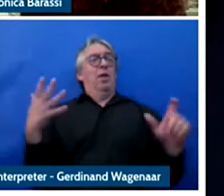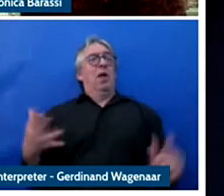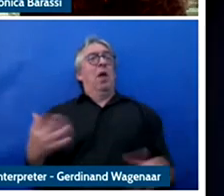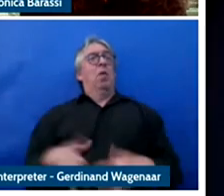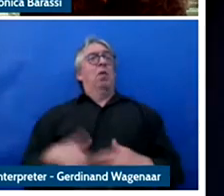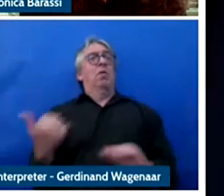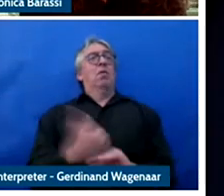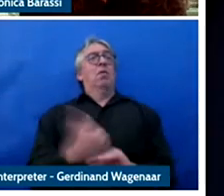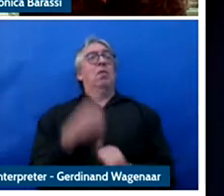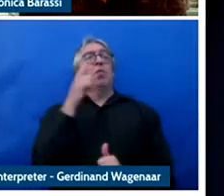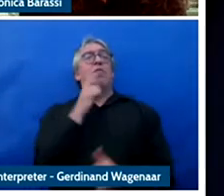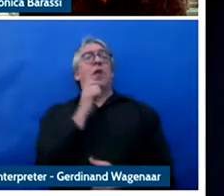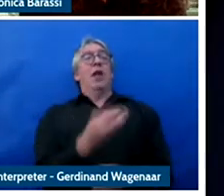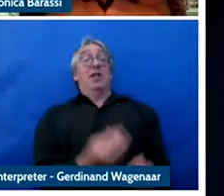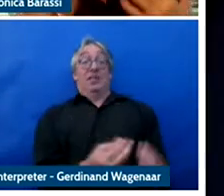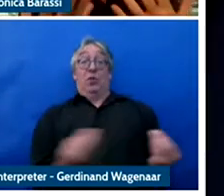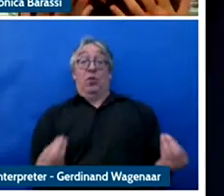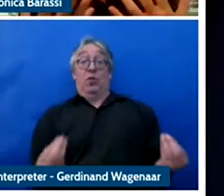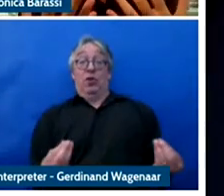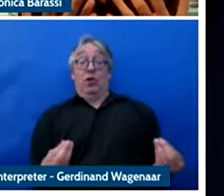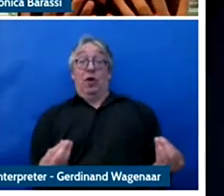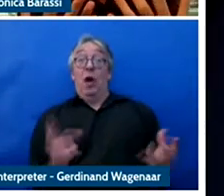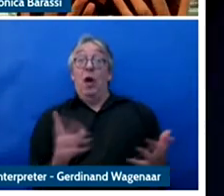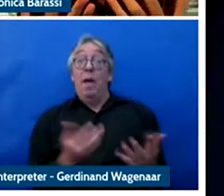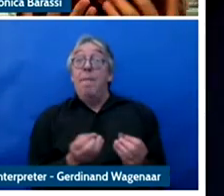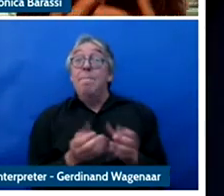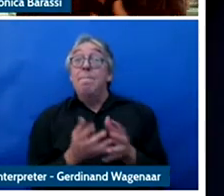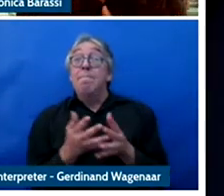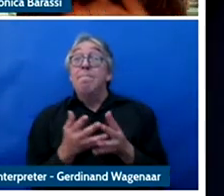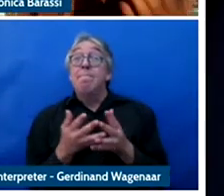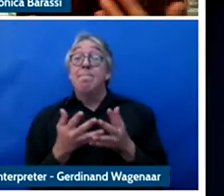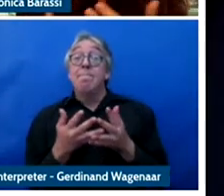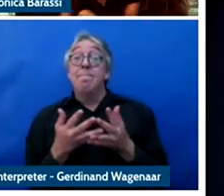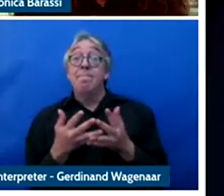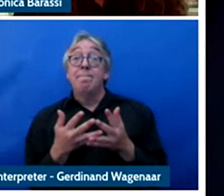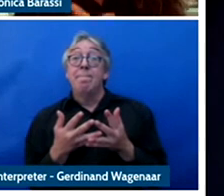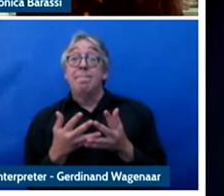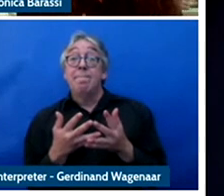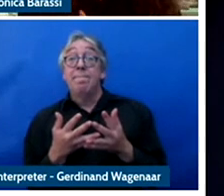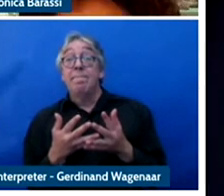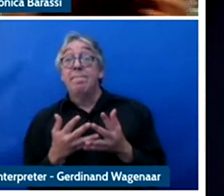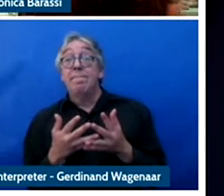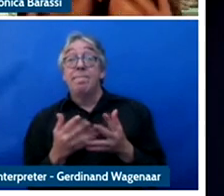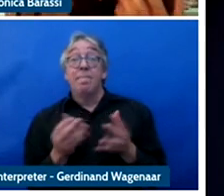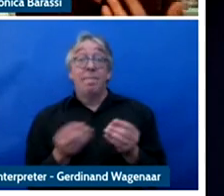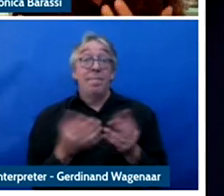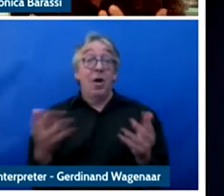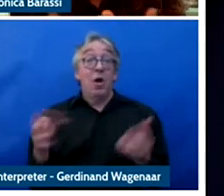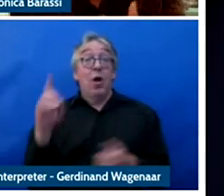children and most of this process of profiling is reliant on data that are